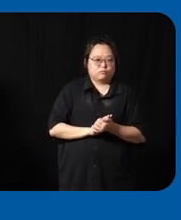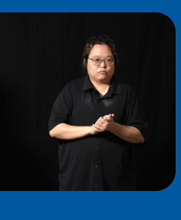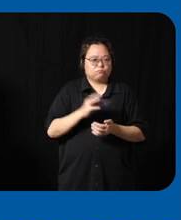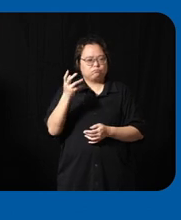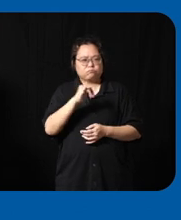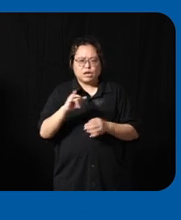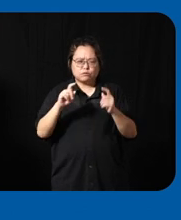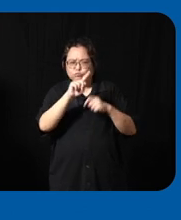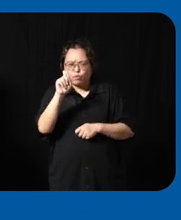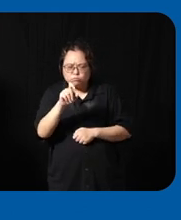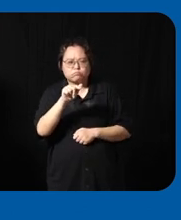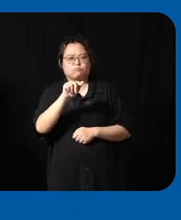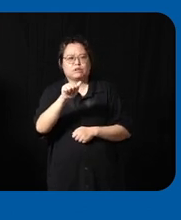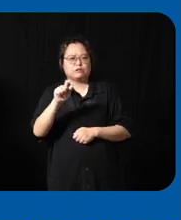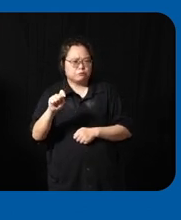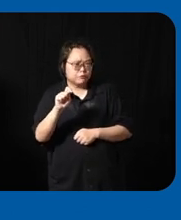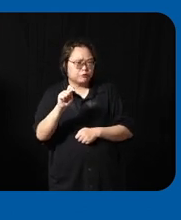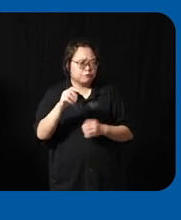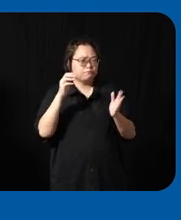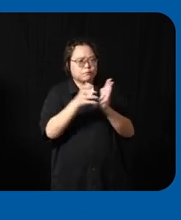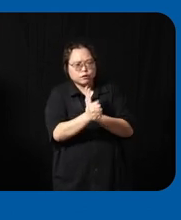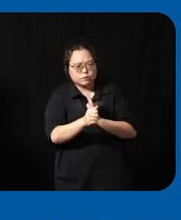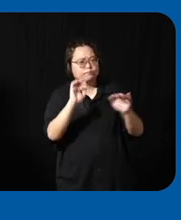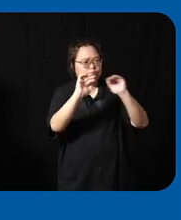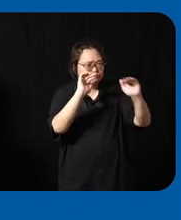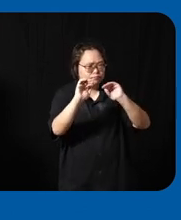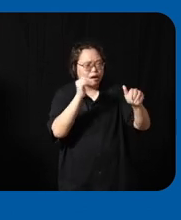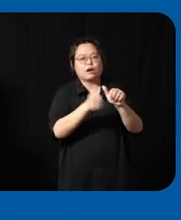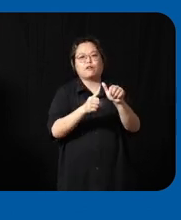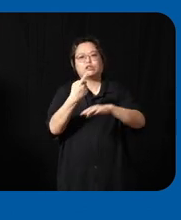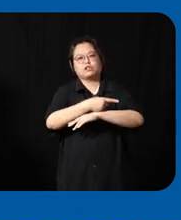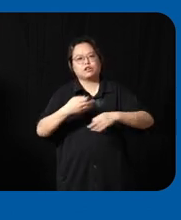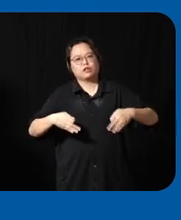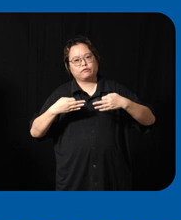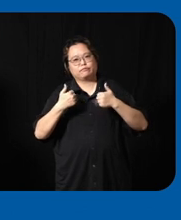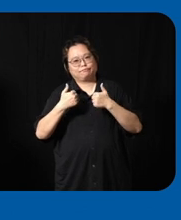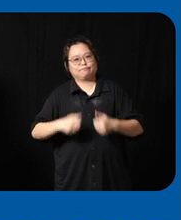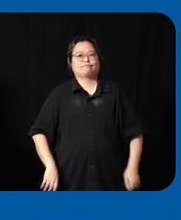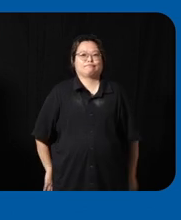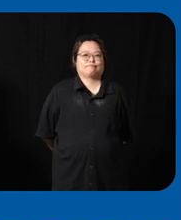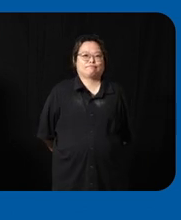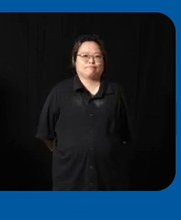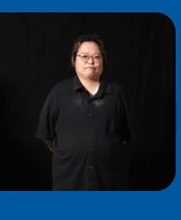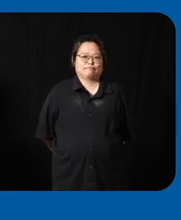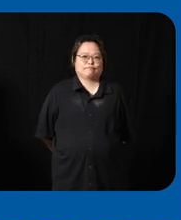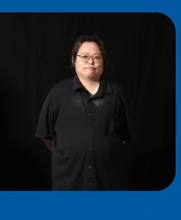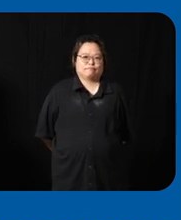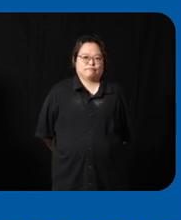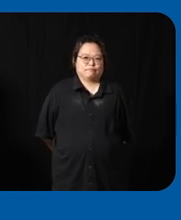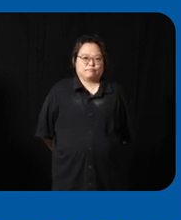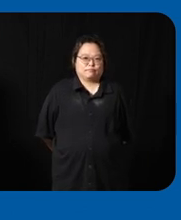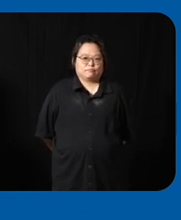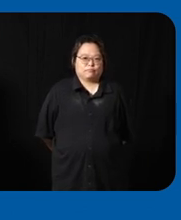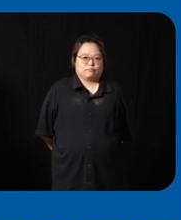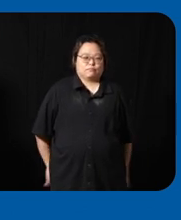what is the proper devices that will meet their needs in their daily living so what we do in a